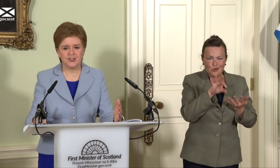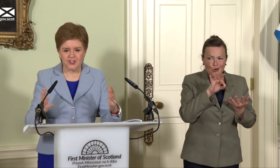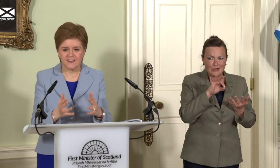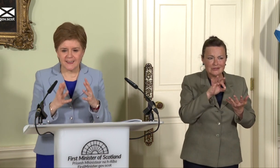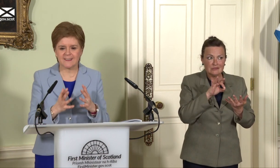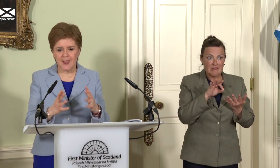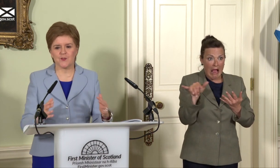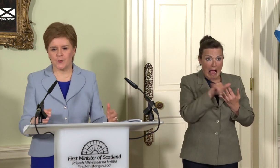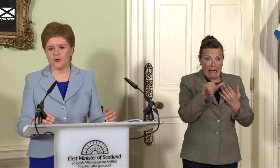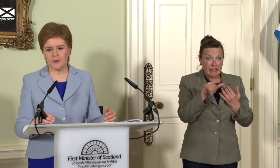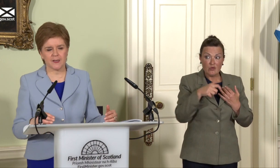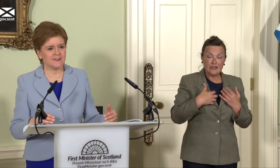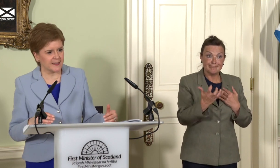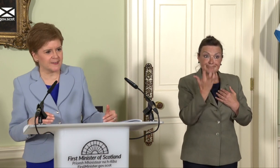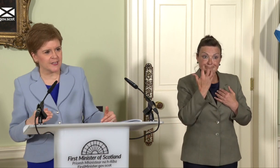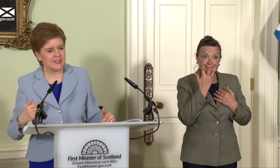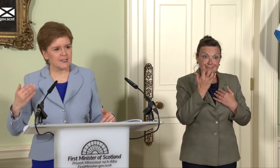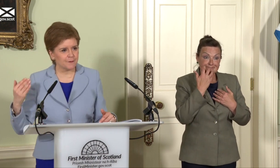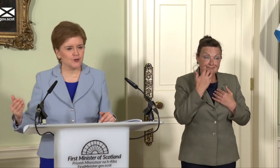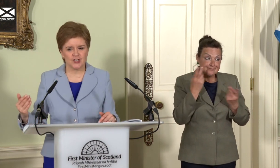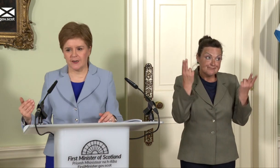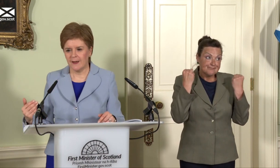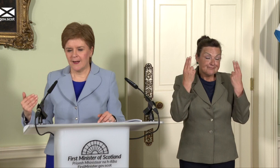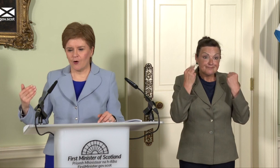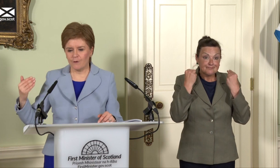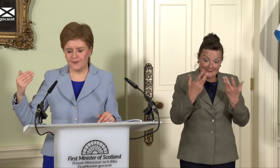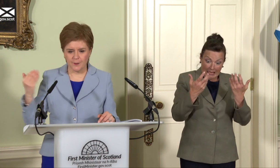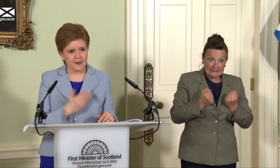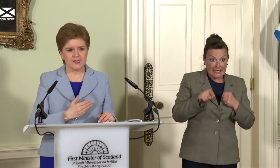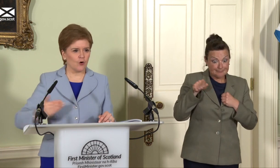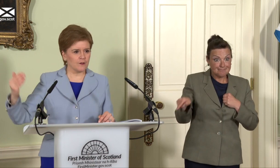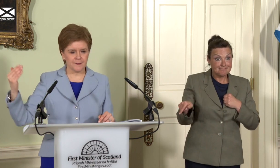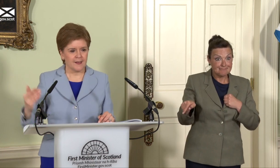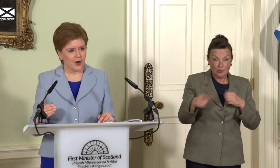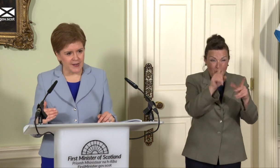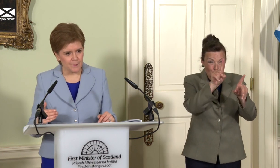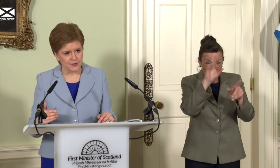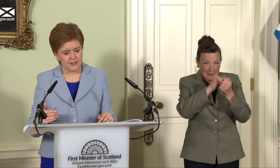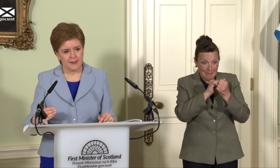just accept that we are going to be consigned to a future of, compared to all of our neighbours,